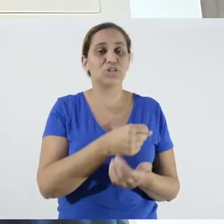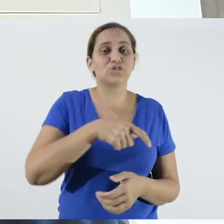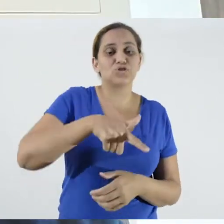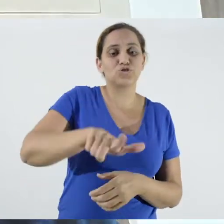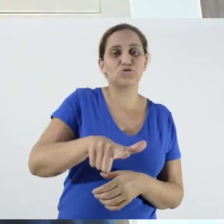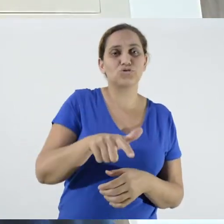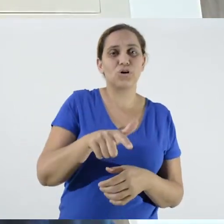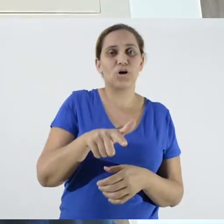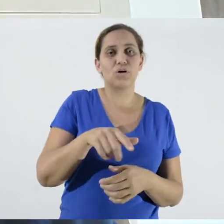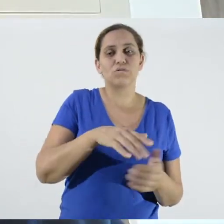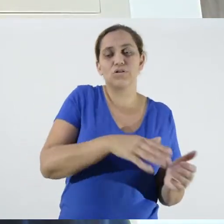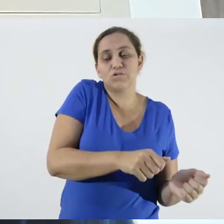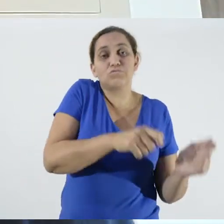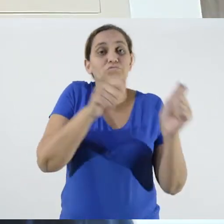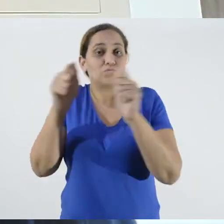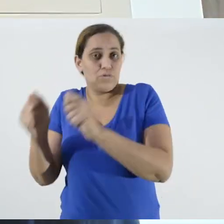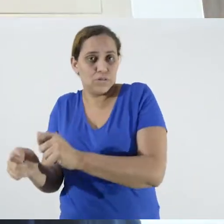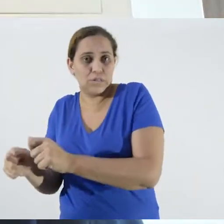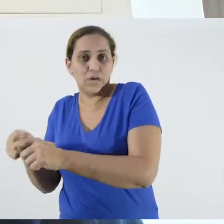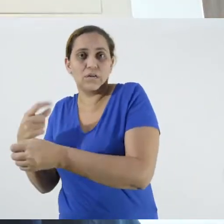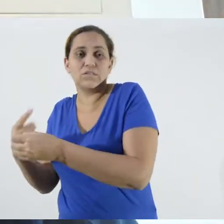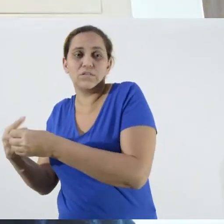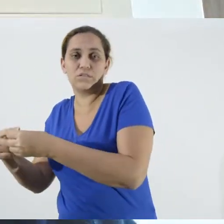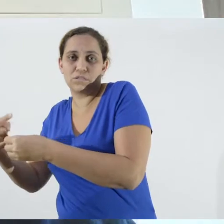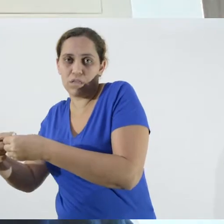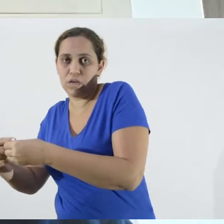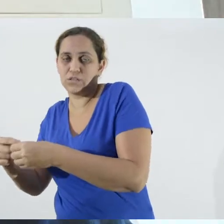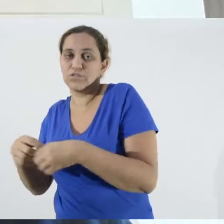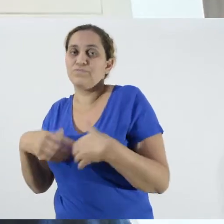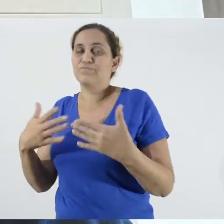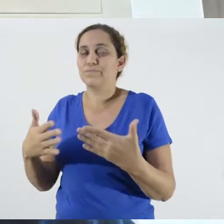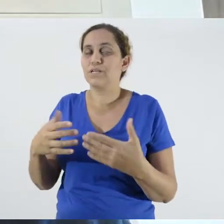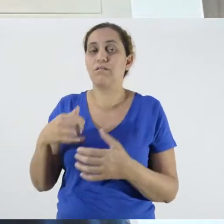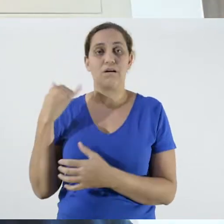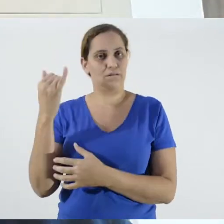We therefore have to deal with a variety of information that not only involves form,